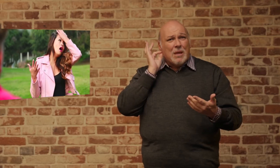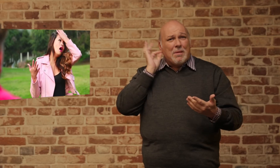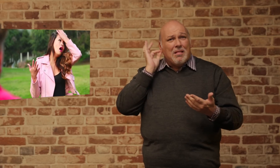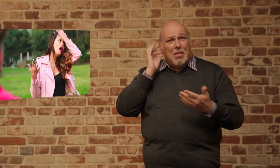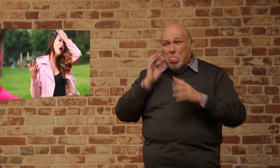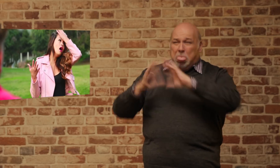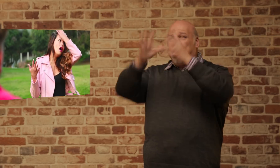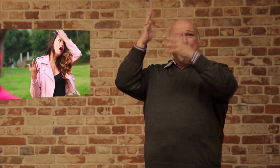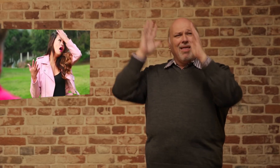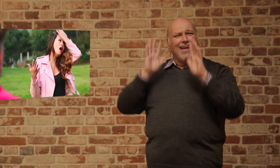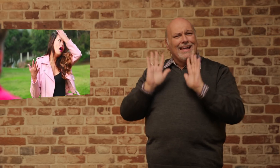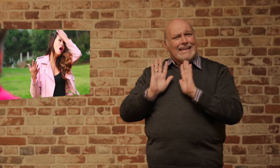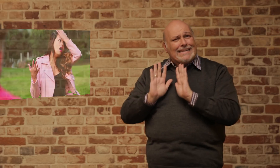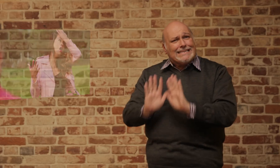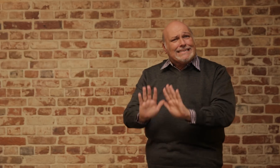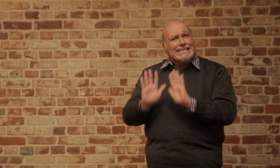That woman should not have jumped to conclusions!